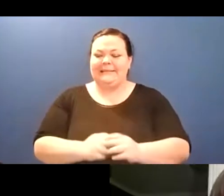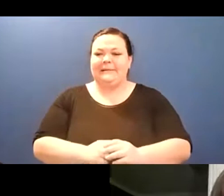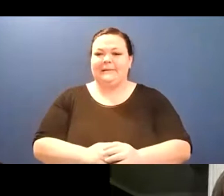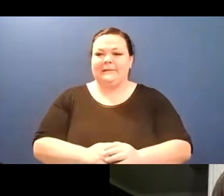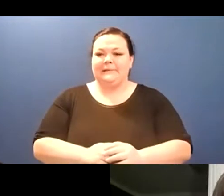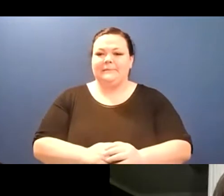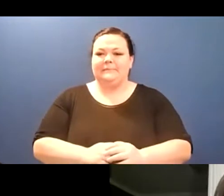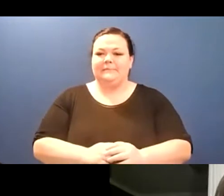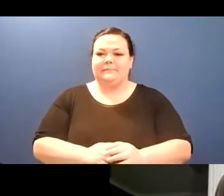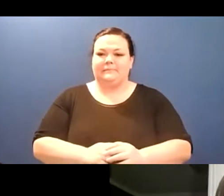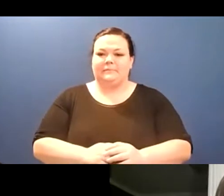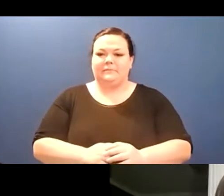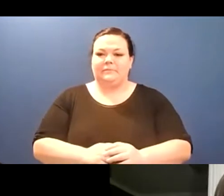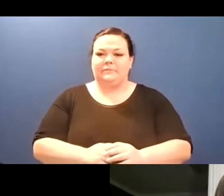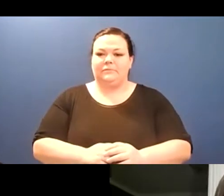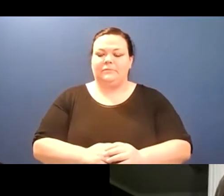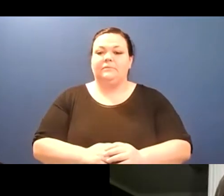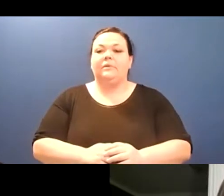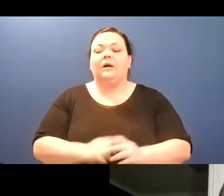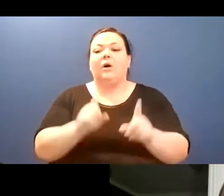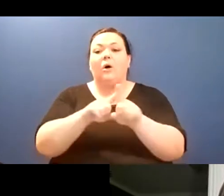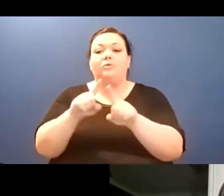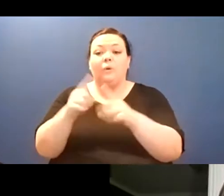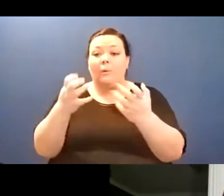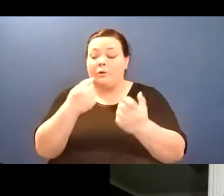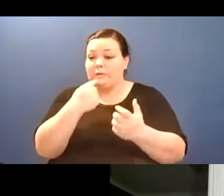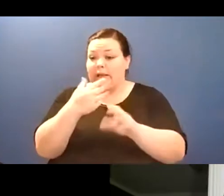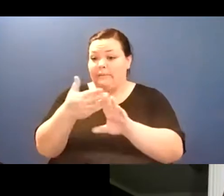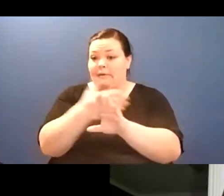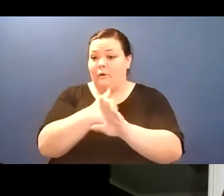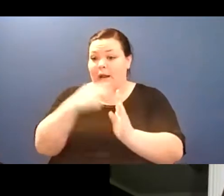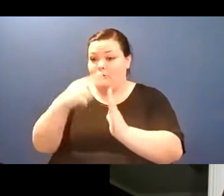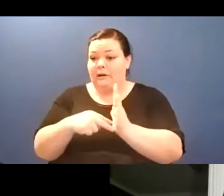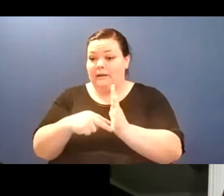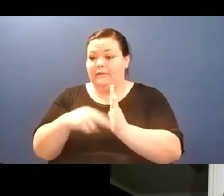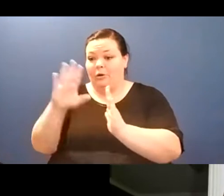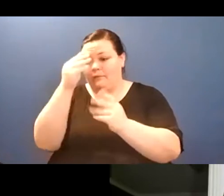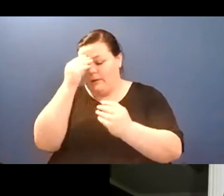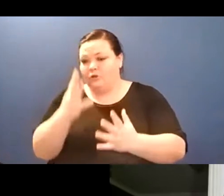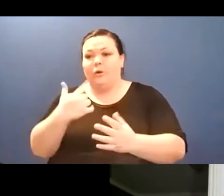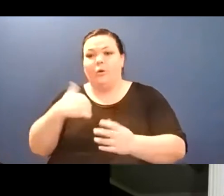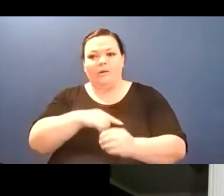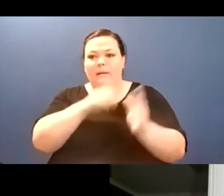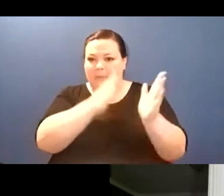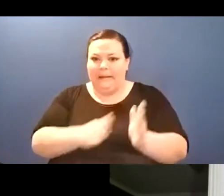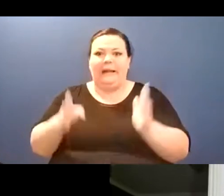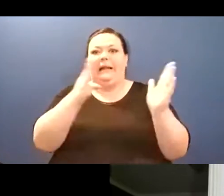um, all say we love each other and good night! Okay, so, Aditi Machado is a poet, translator,